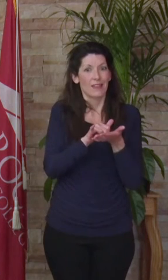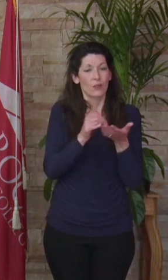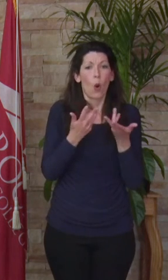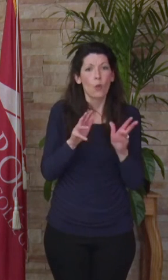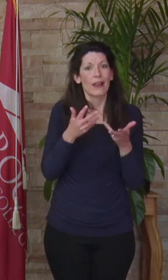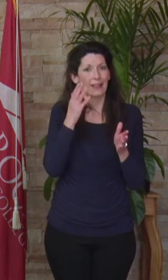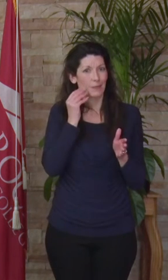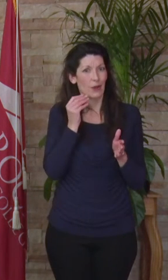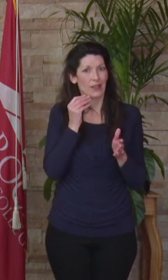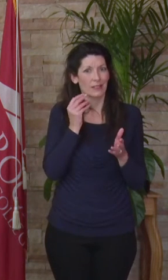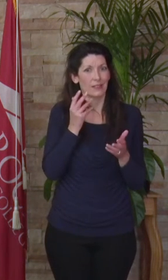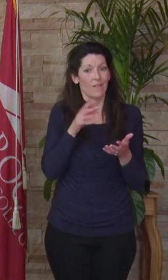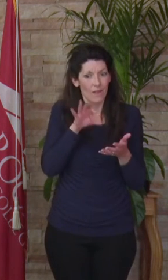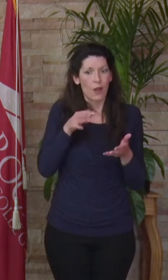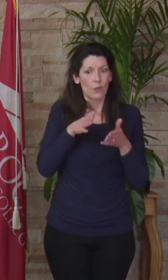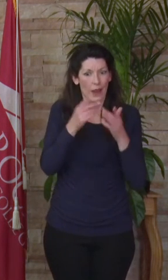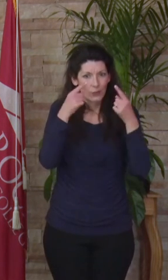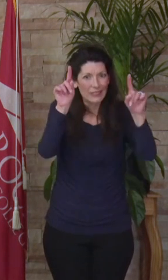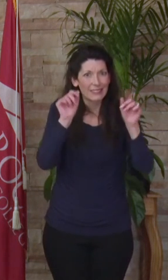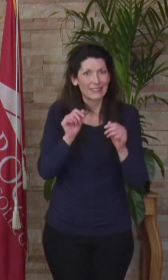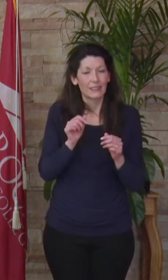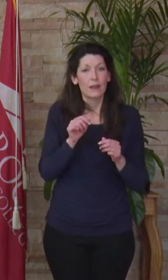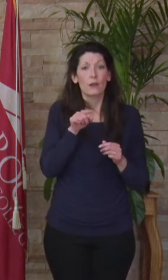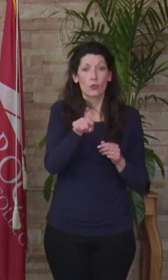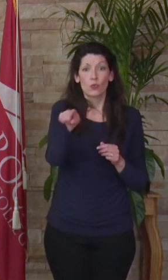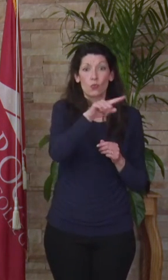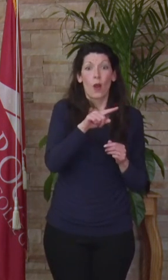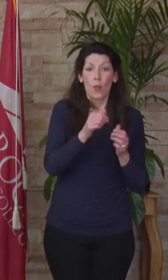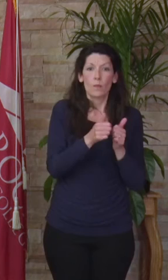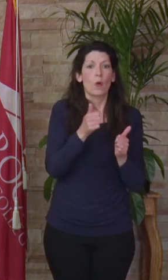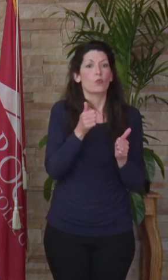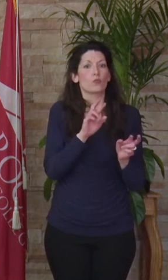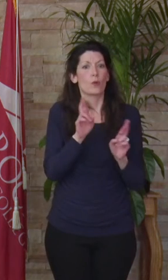You found a way. You are probably the most prepared groups of graduates in all of history